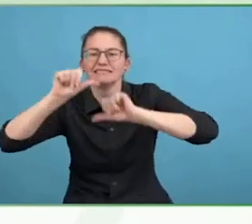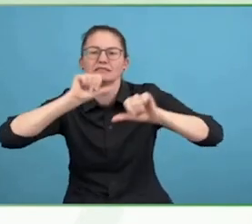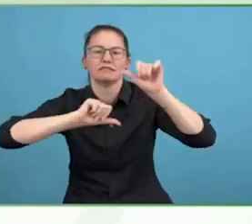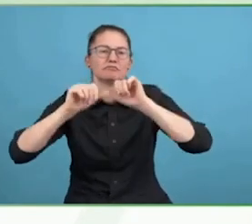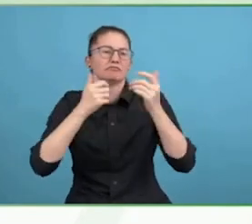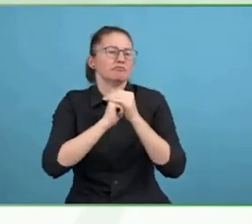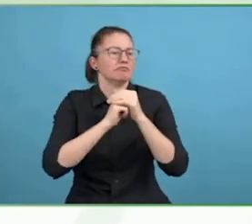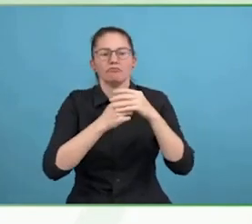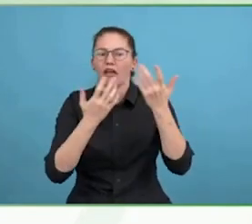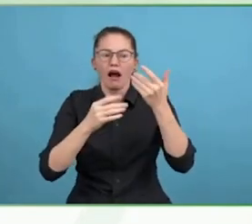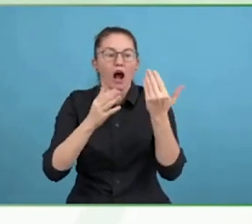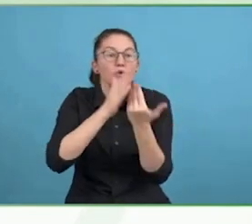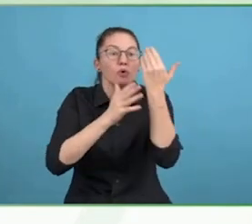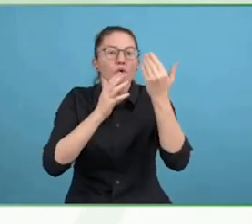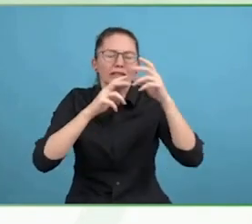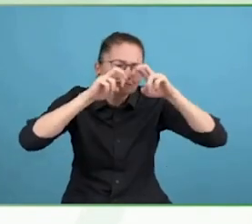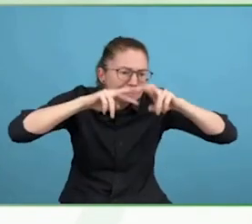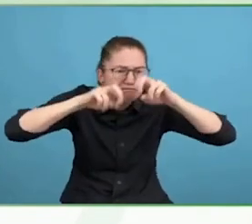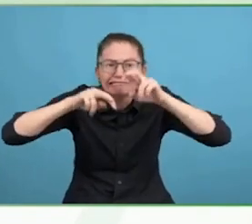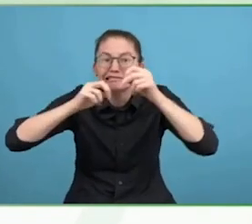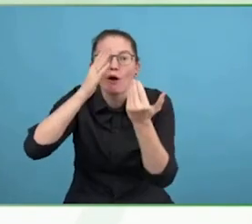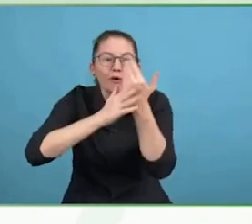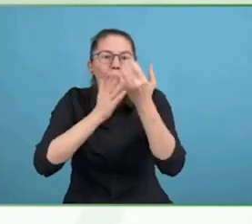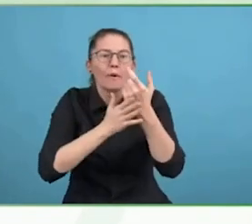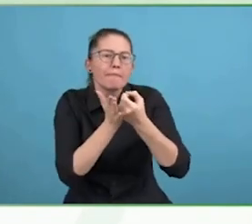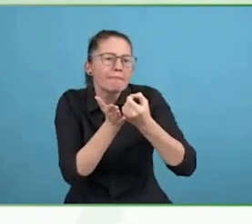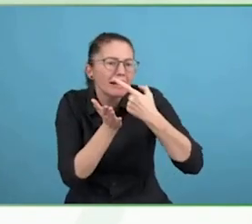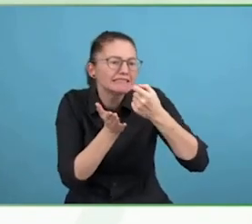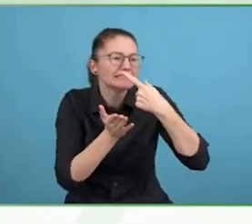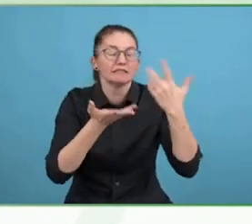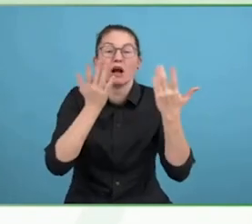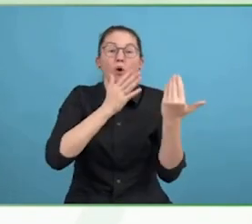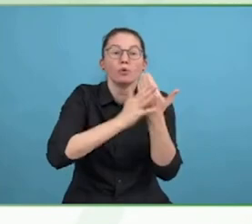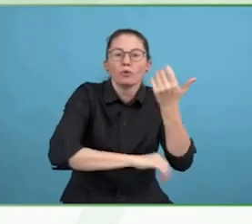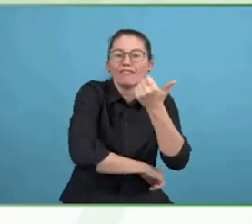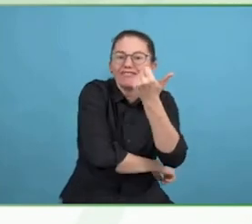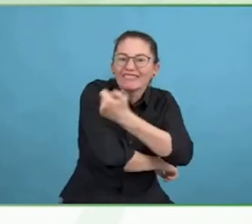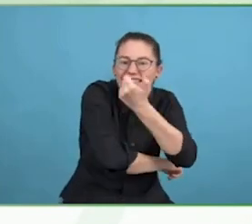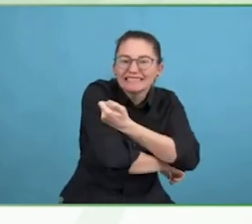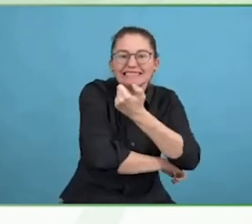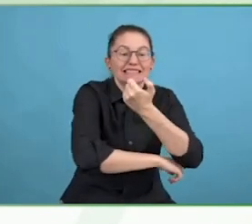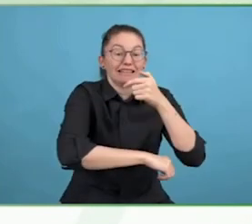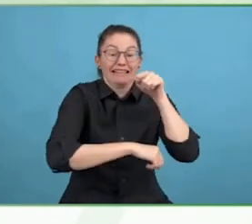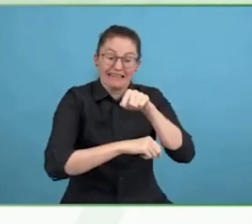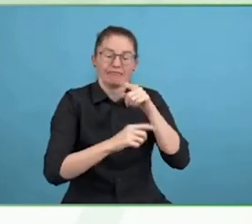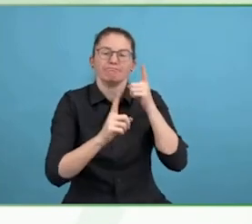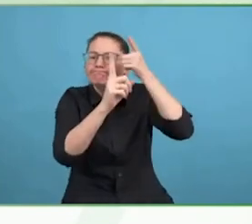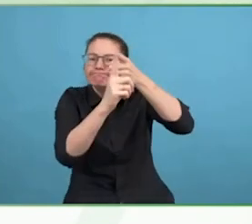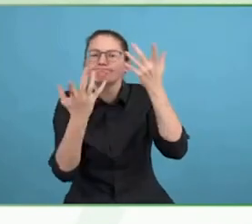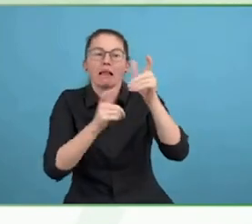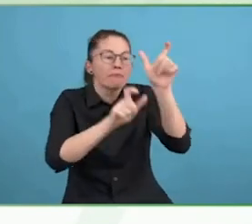Commitment comes straight from the top and our CEO Paul Hodgson has sponsored this personally since he joined the company three years ago.